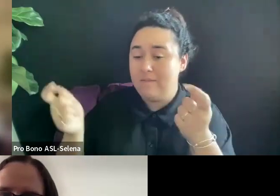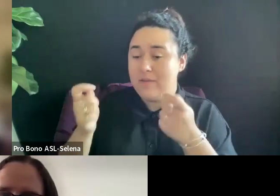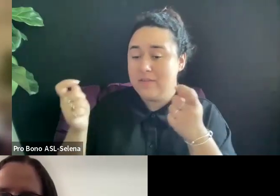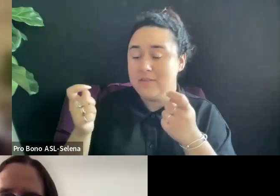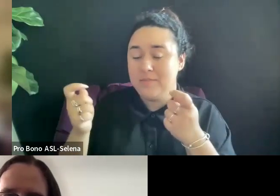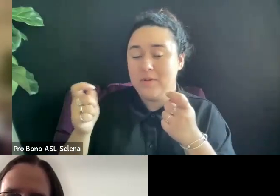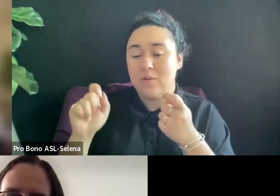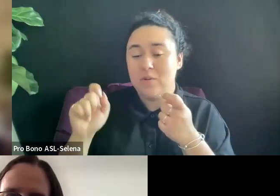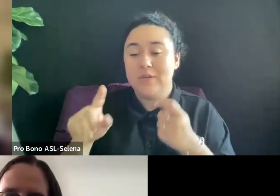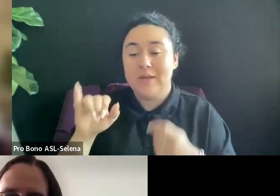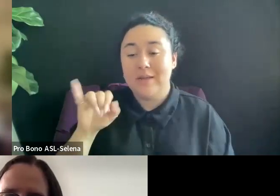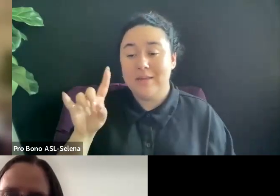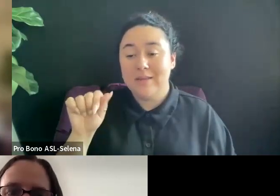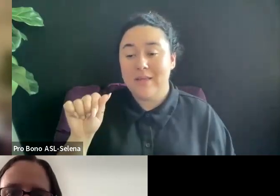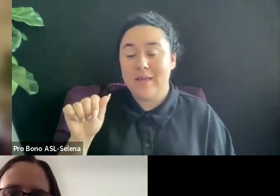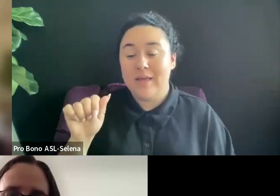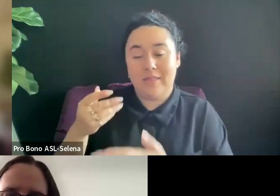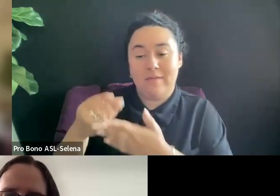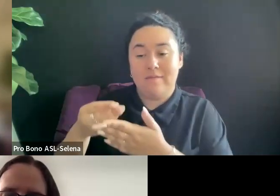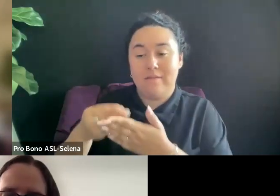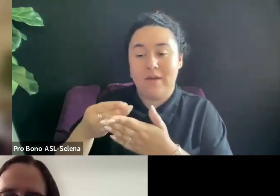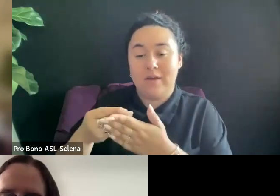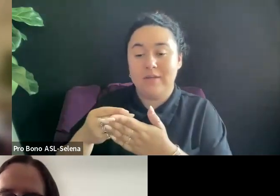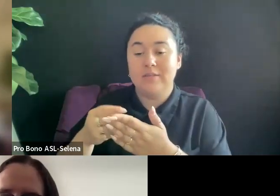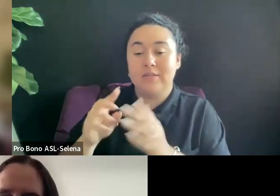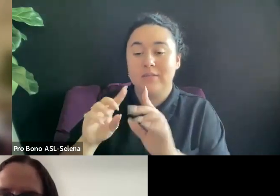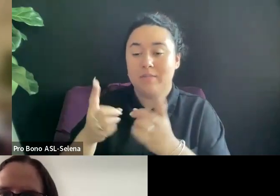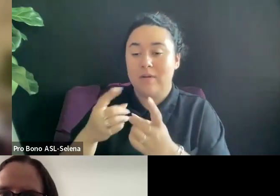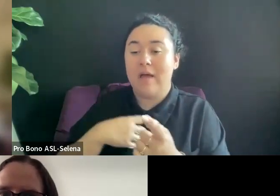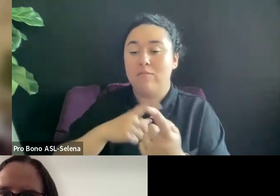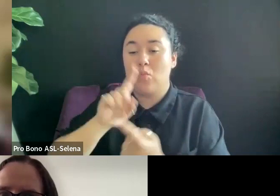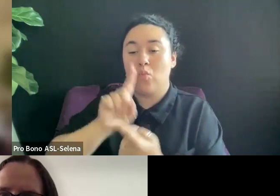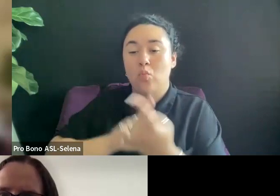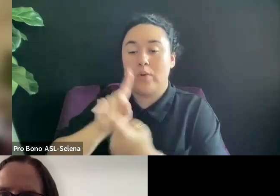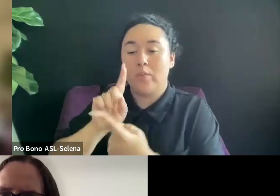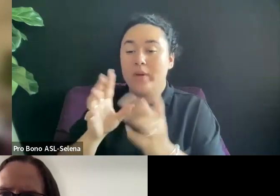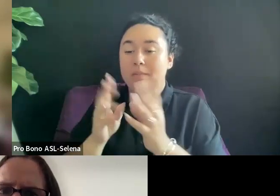WE HAVE ONE ON ONE MEETINGS WITH PEOPLE AT FESTIVALS.